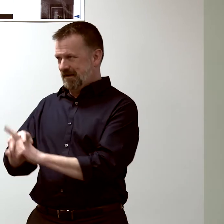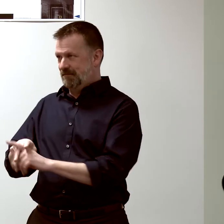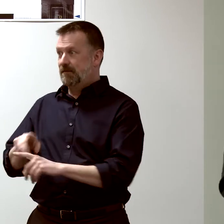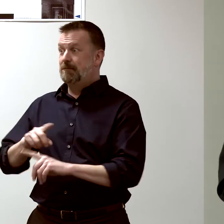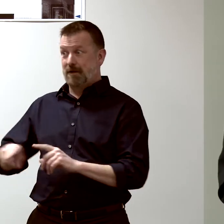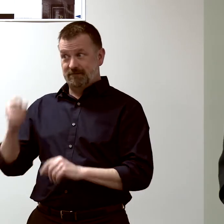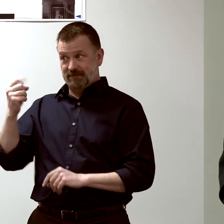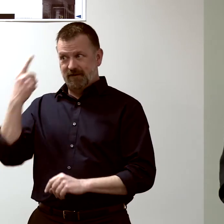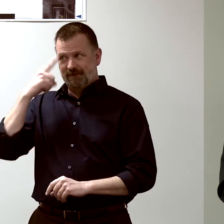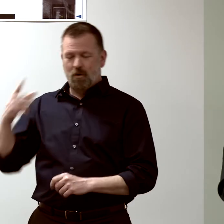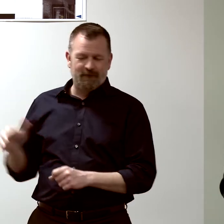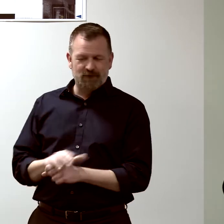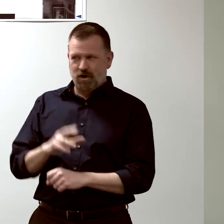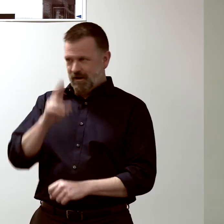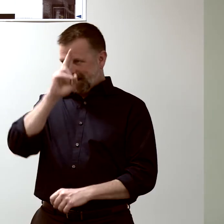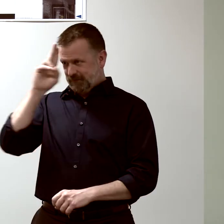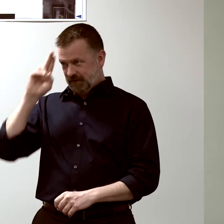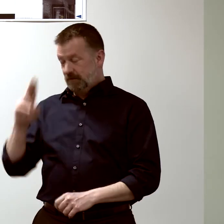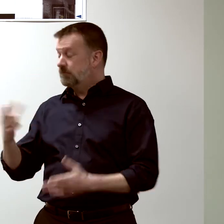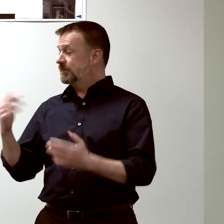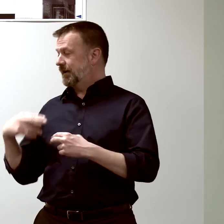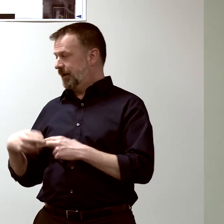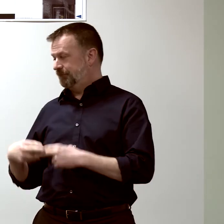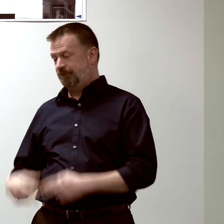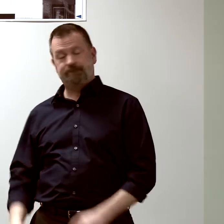but we're doing this for a whole hospital.